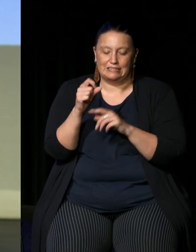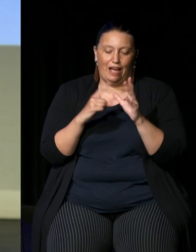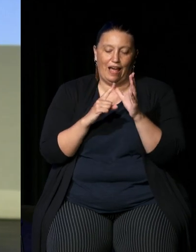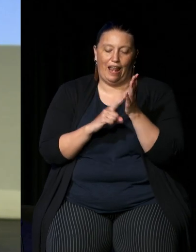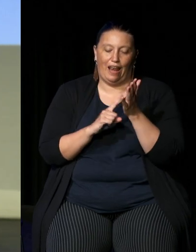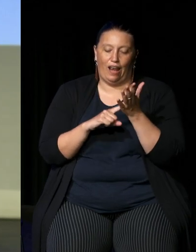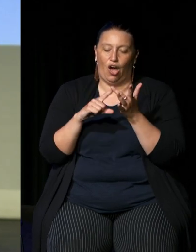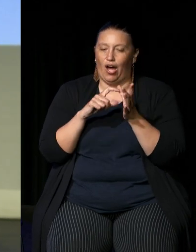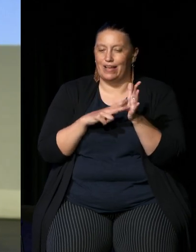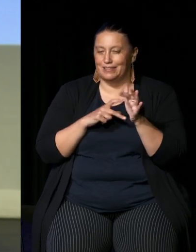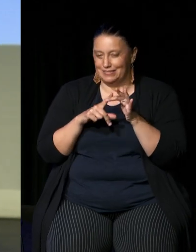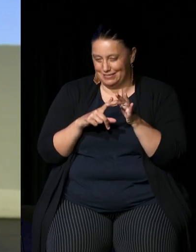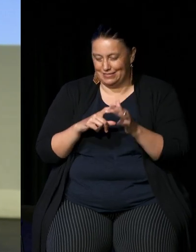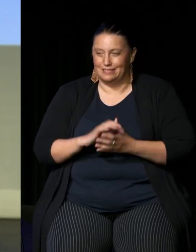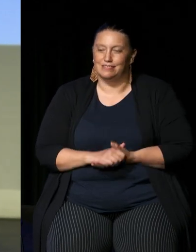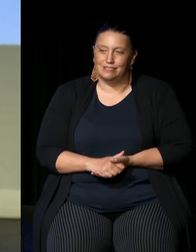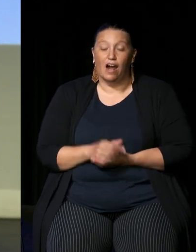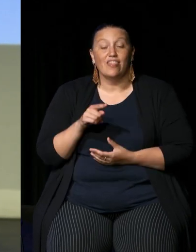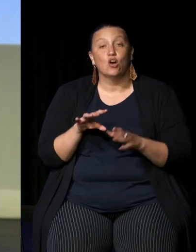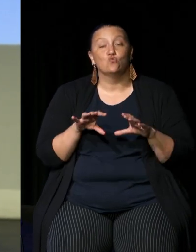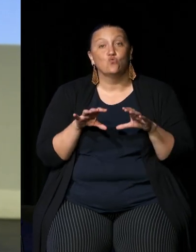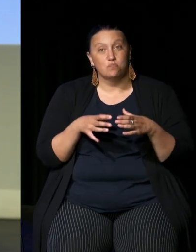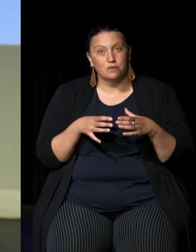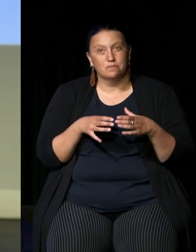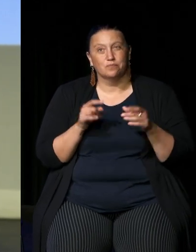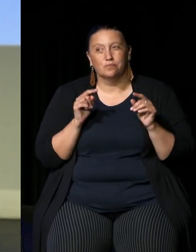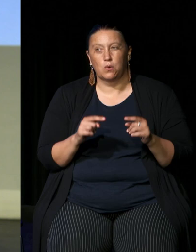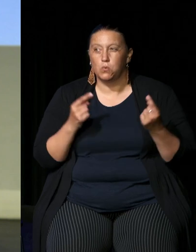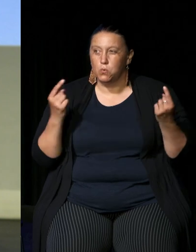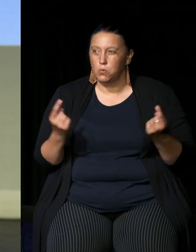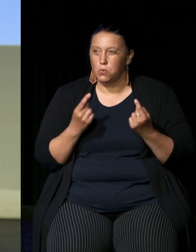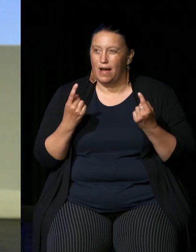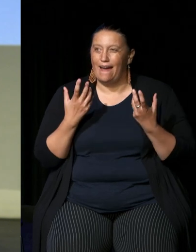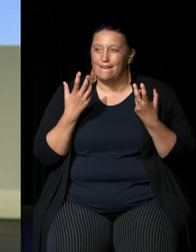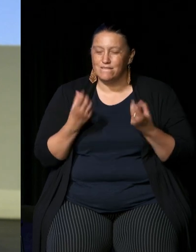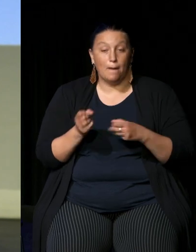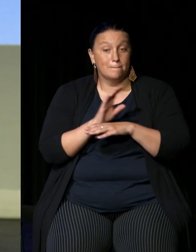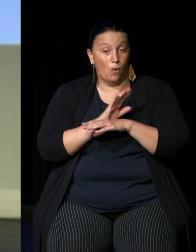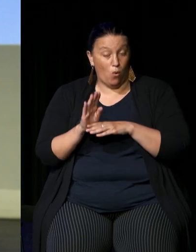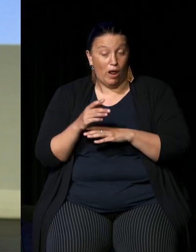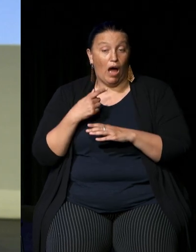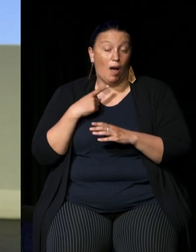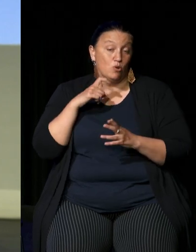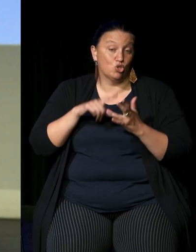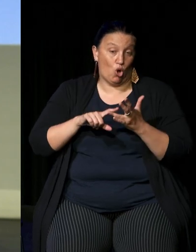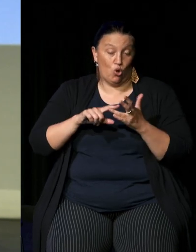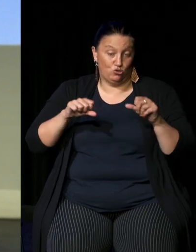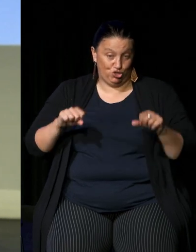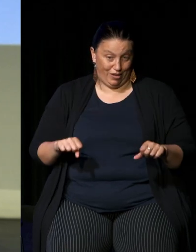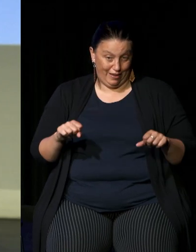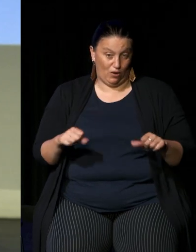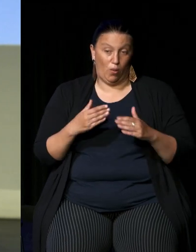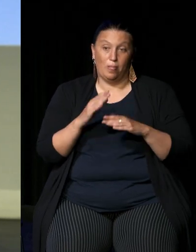um so that group is uh has a board which I'm co-chair of and a non-indigenous man